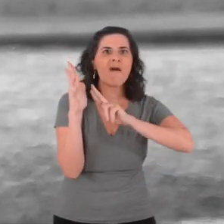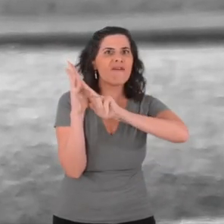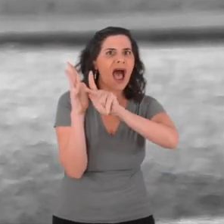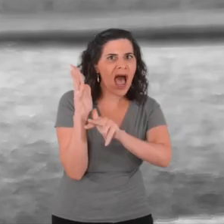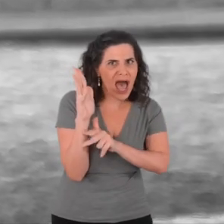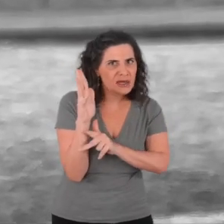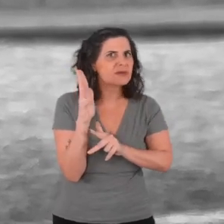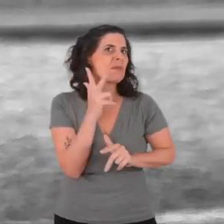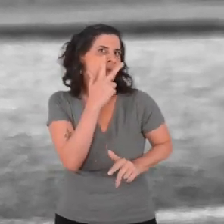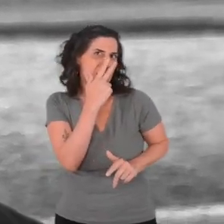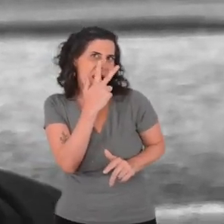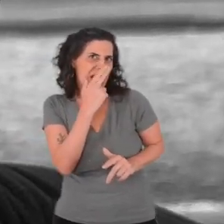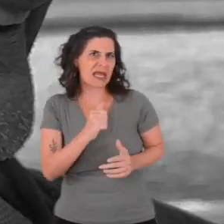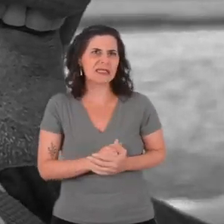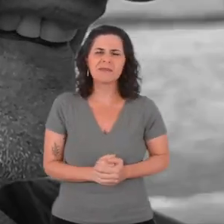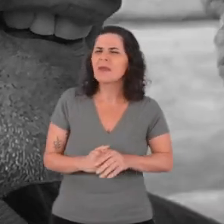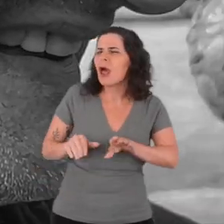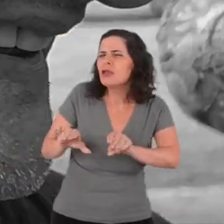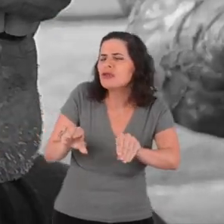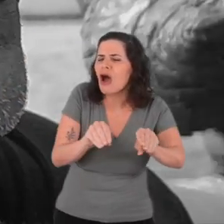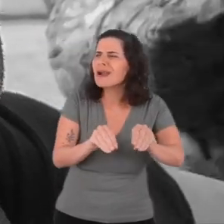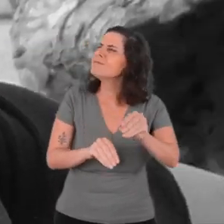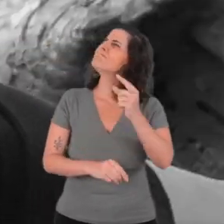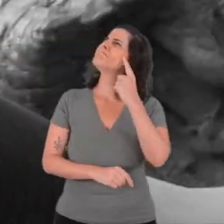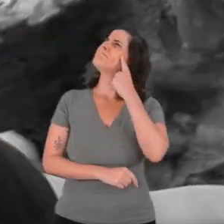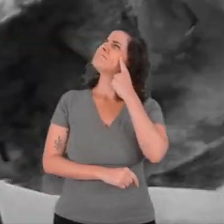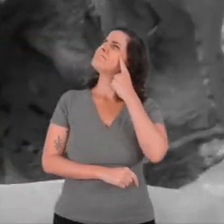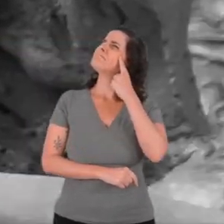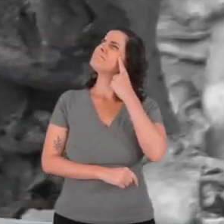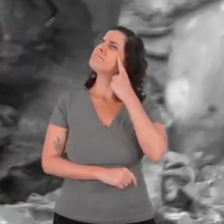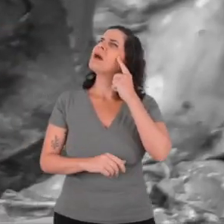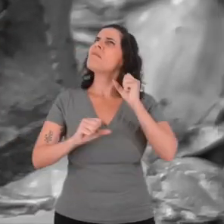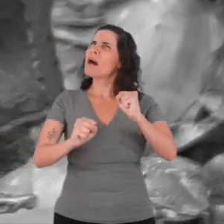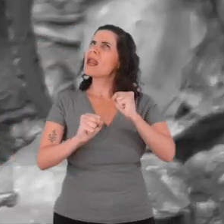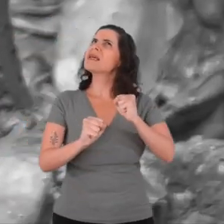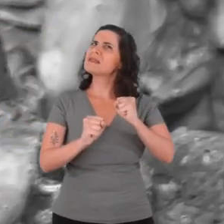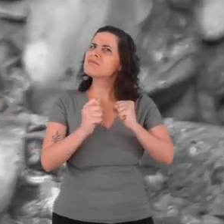Now here is a fish, could be a fish...